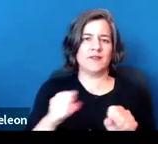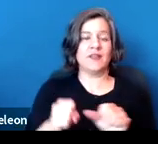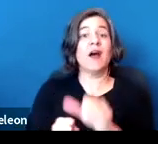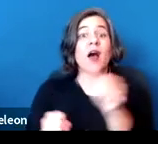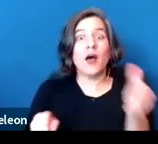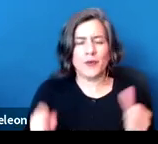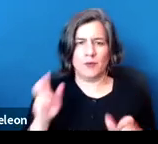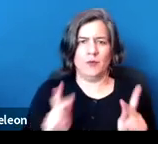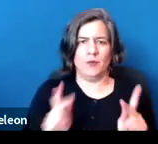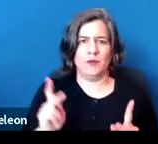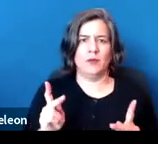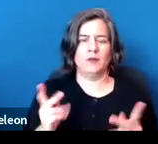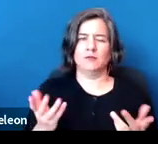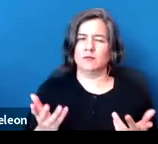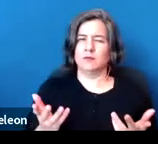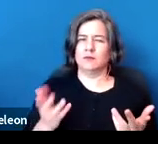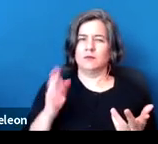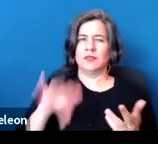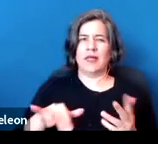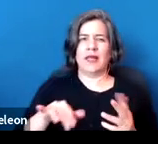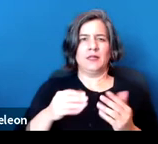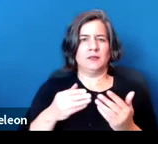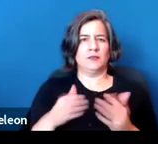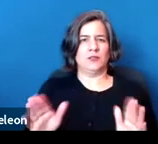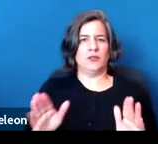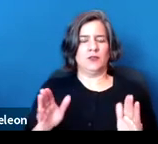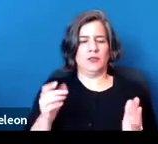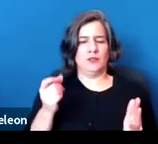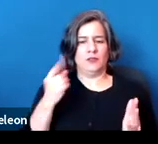This is generally understood as a significant risk of bodily harm.